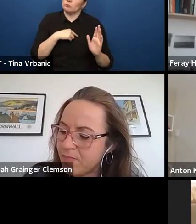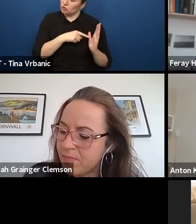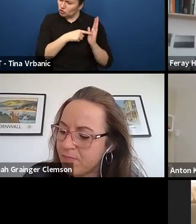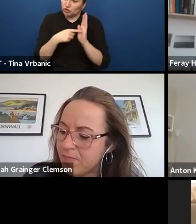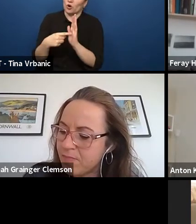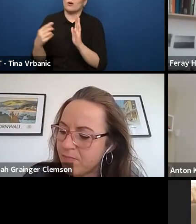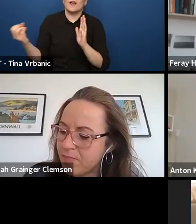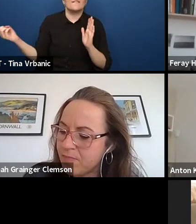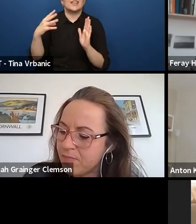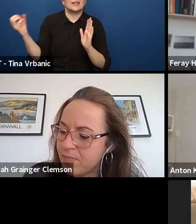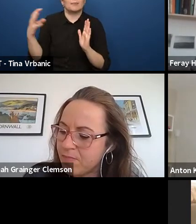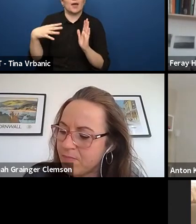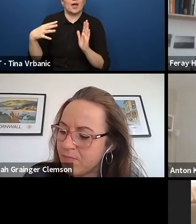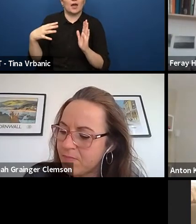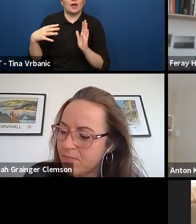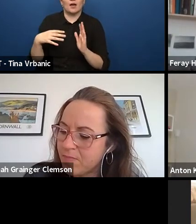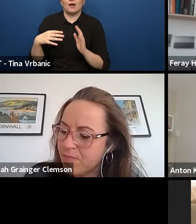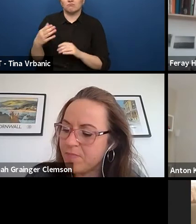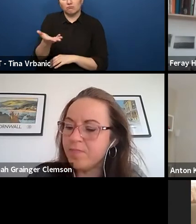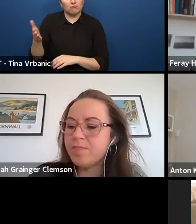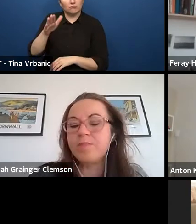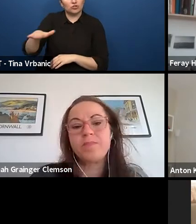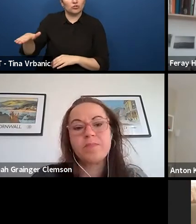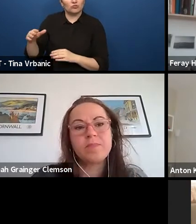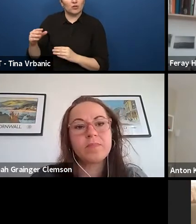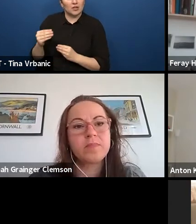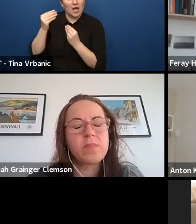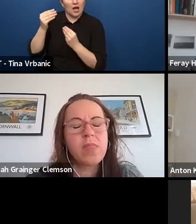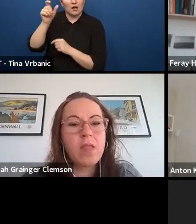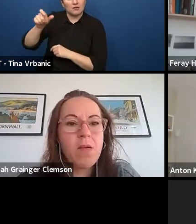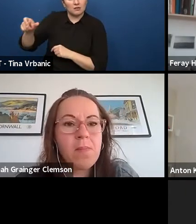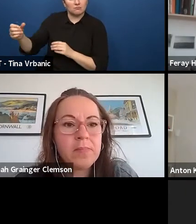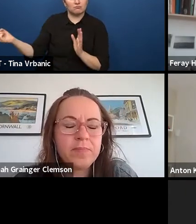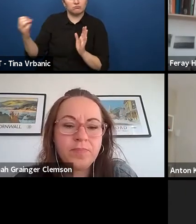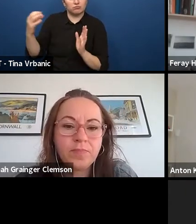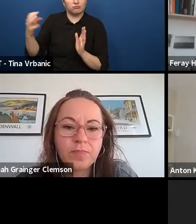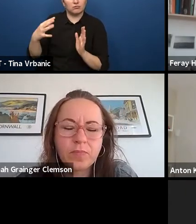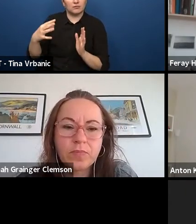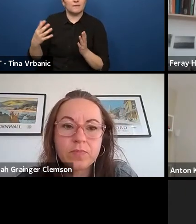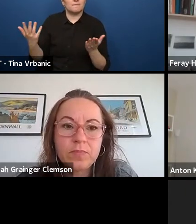because I can only make as myself in the end and not as a youngster.